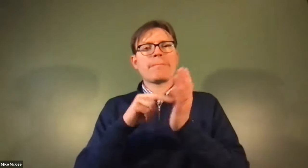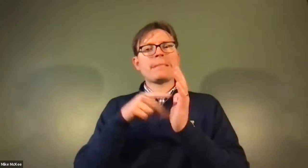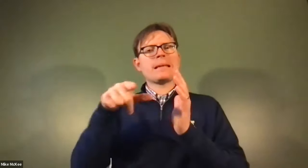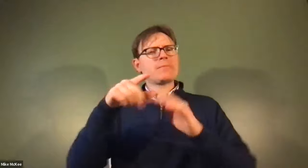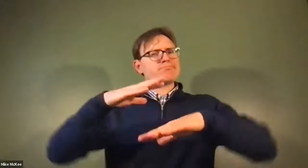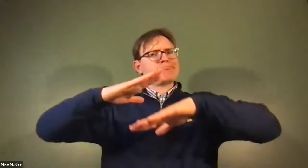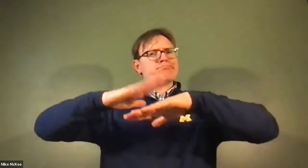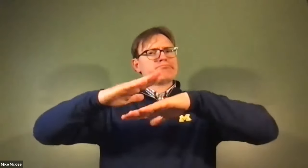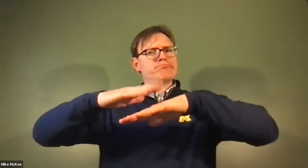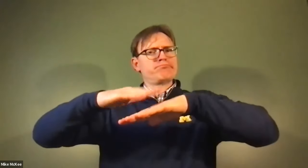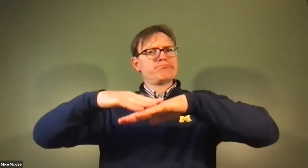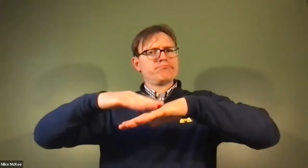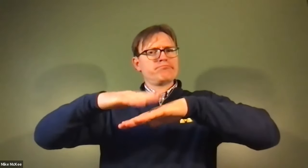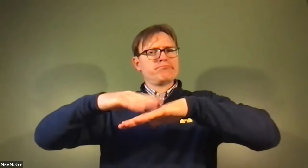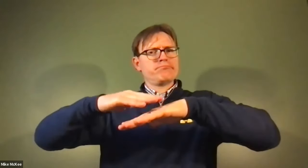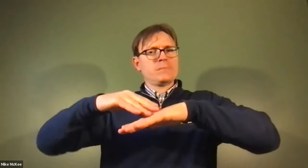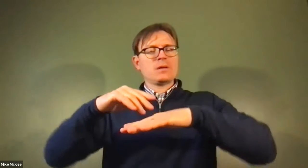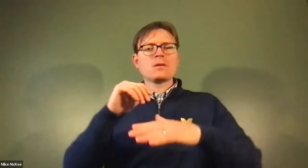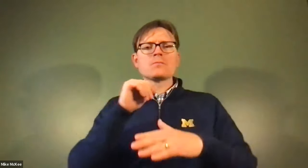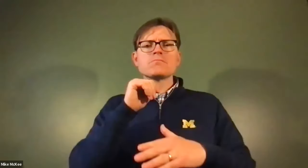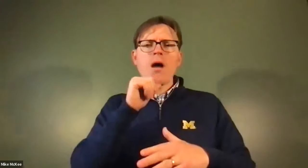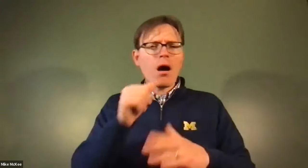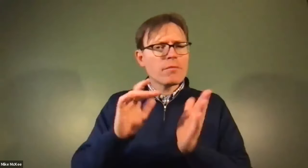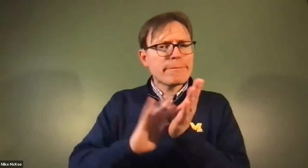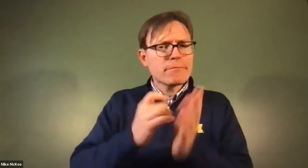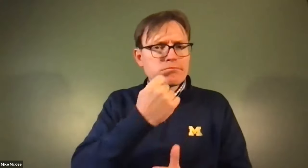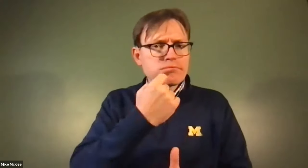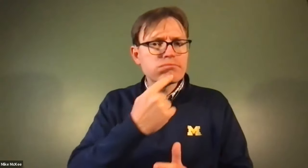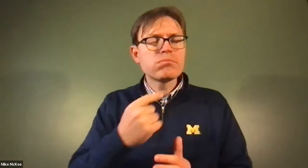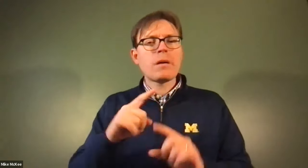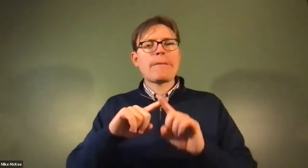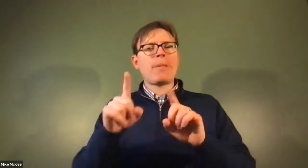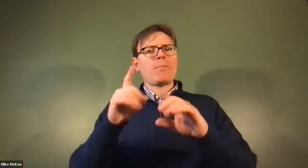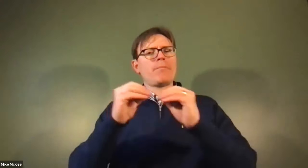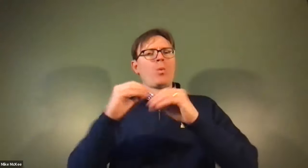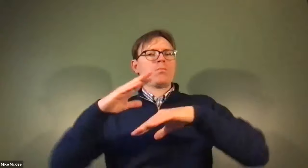James Cech: And so we would call that pre hypertension and that's really when the warning signs.